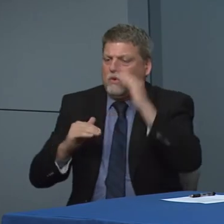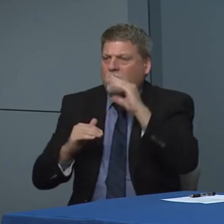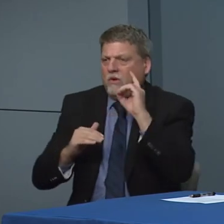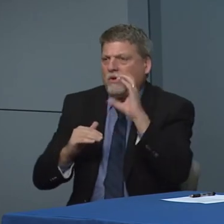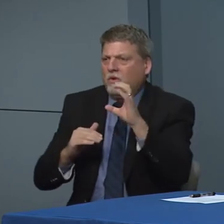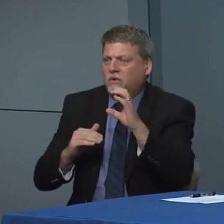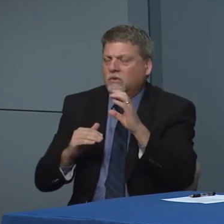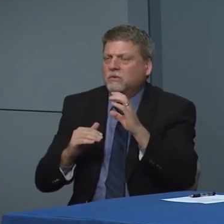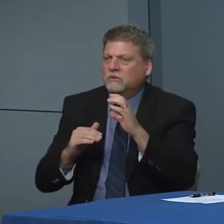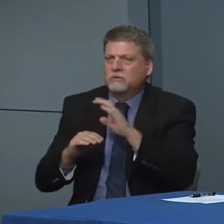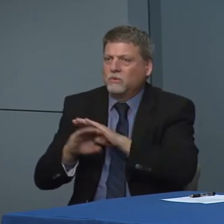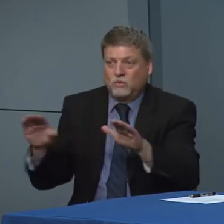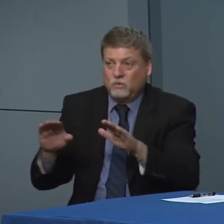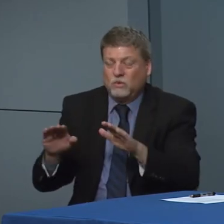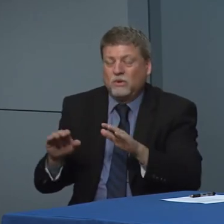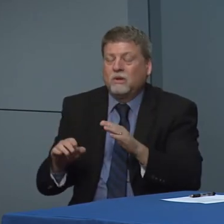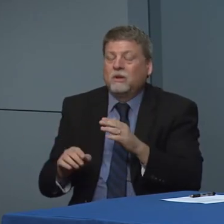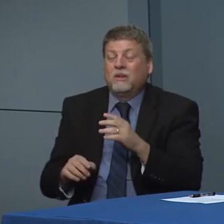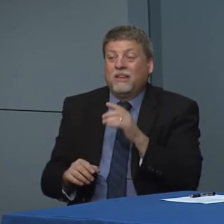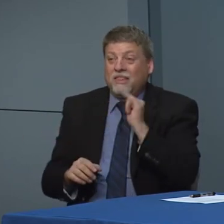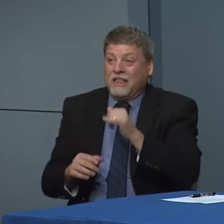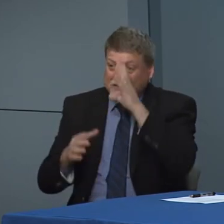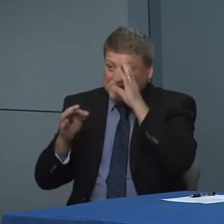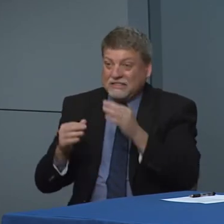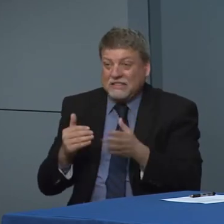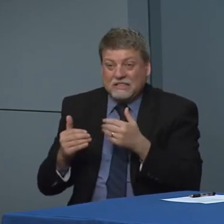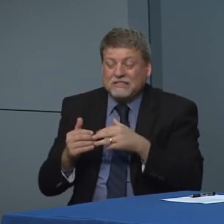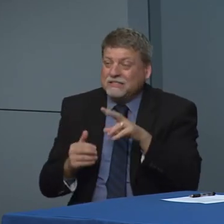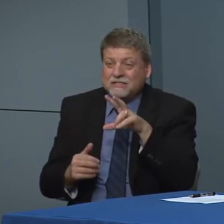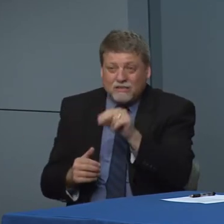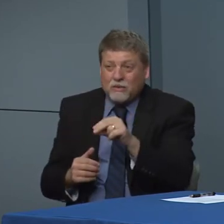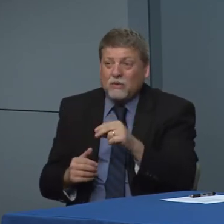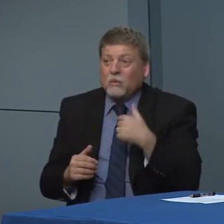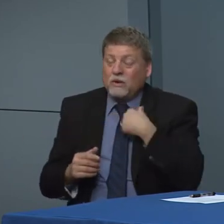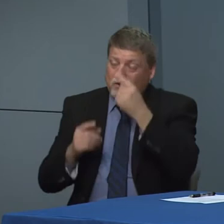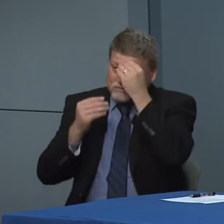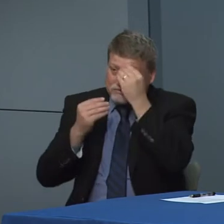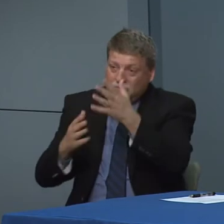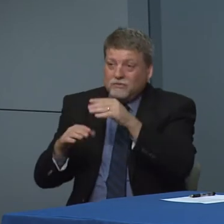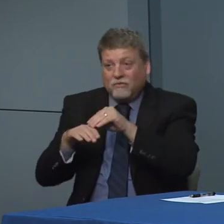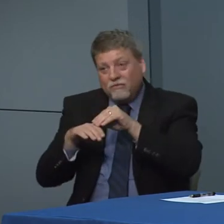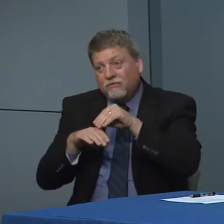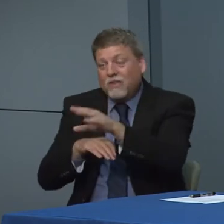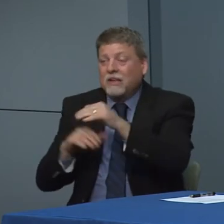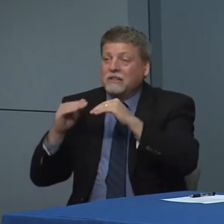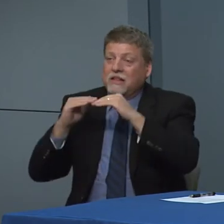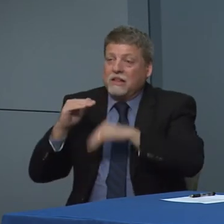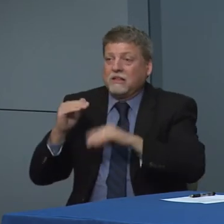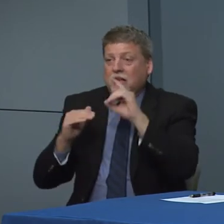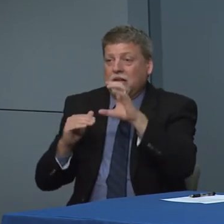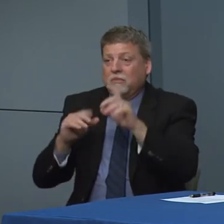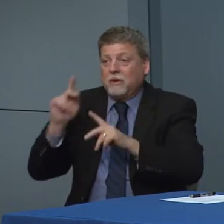I understand that that is not an easy decision that we made we did it to help protect the health and safety of the folks